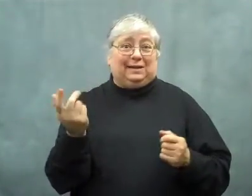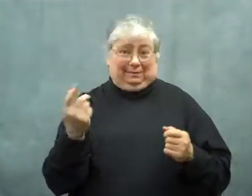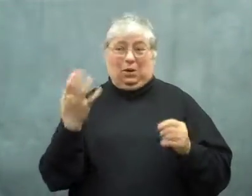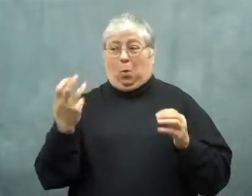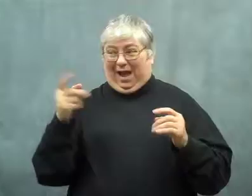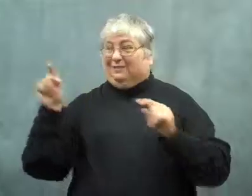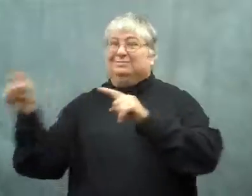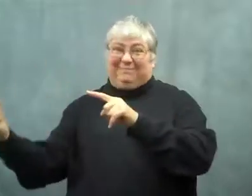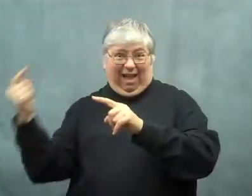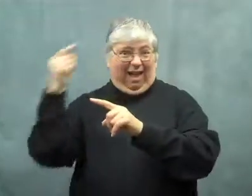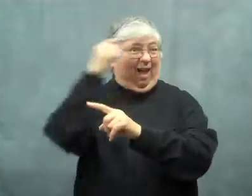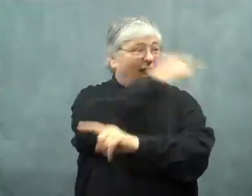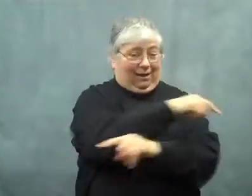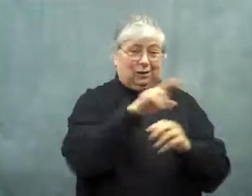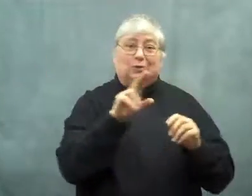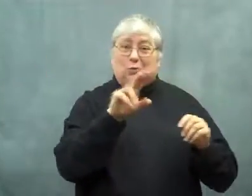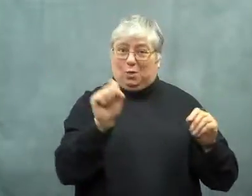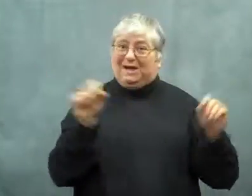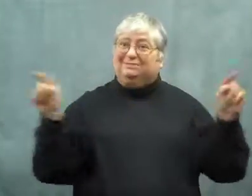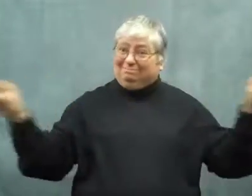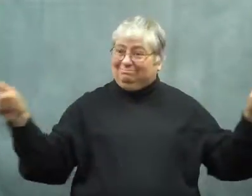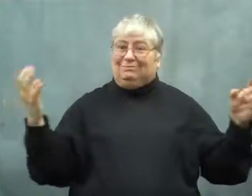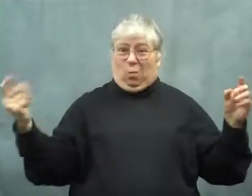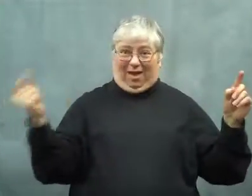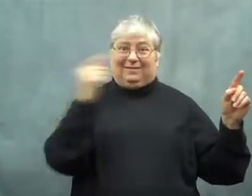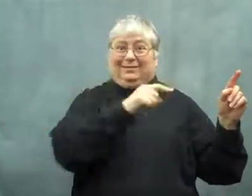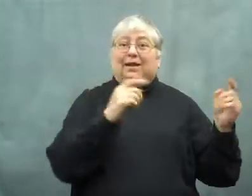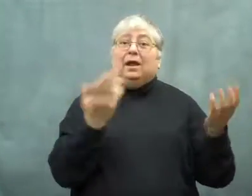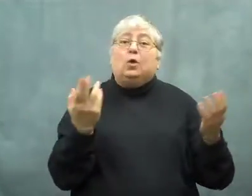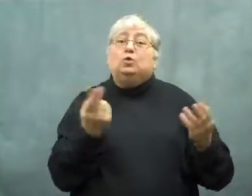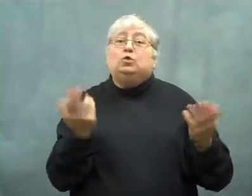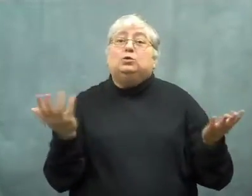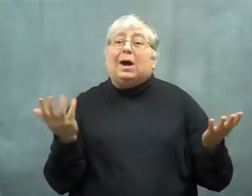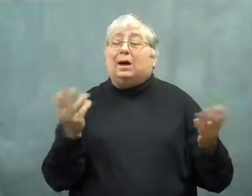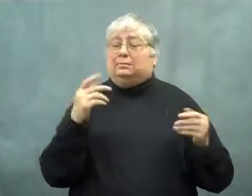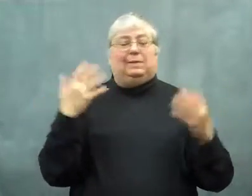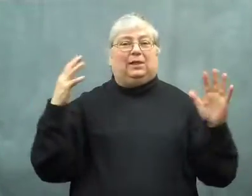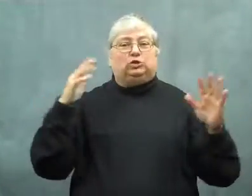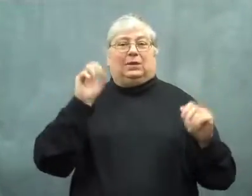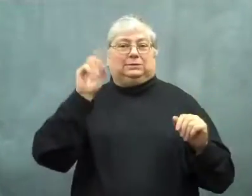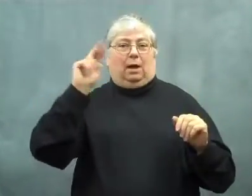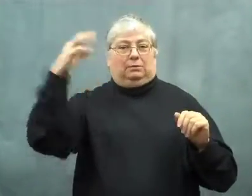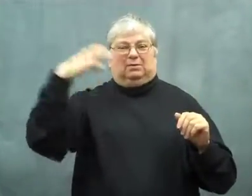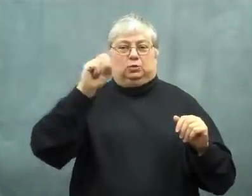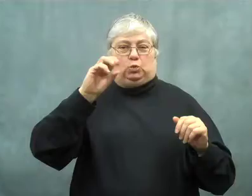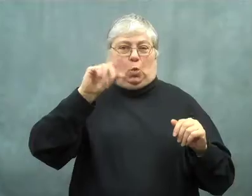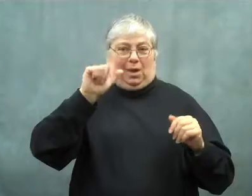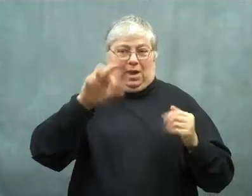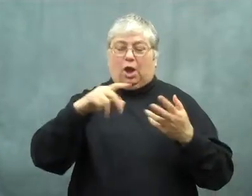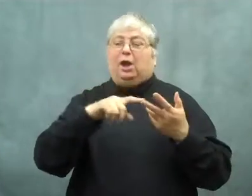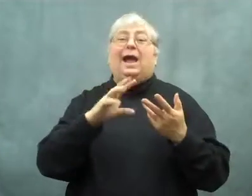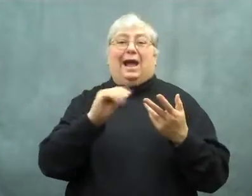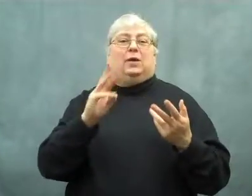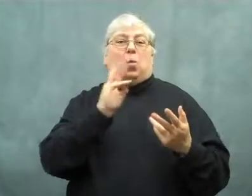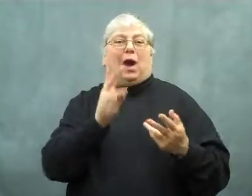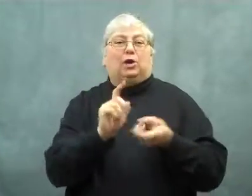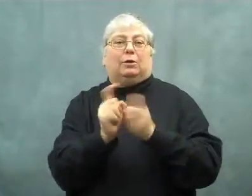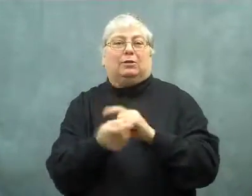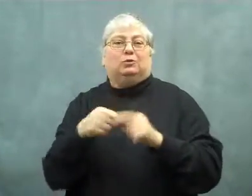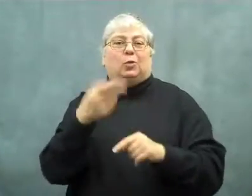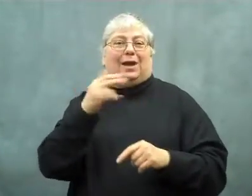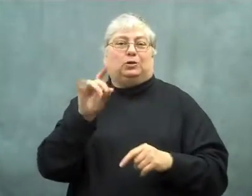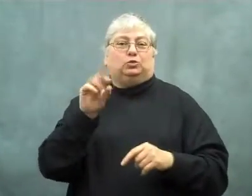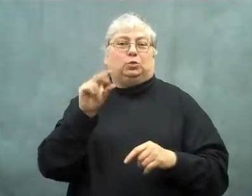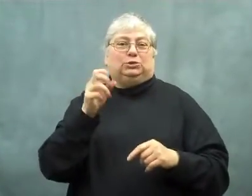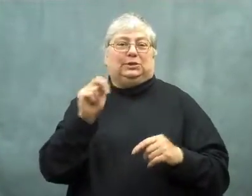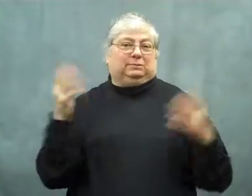He wants to make the cross country trip